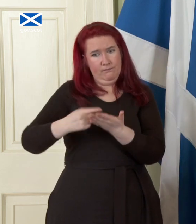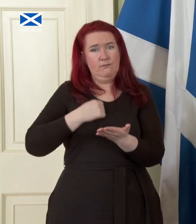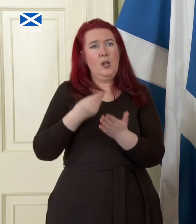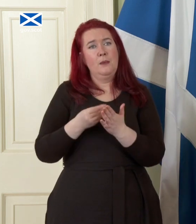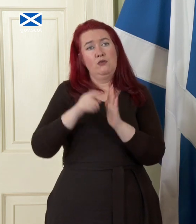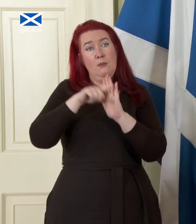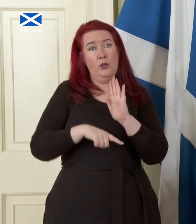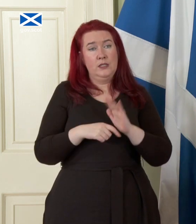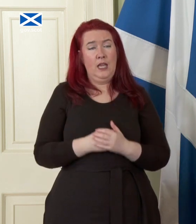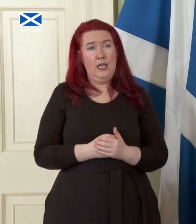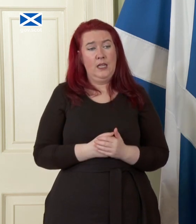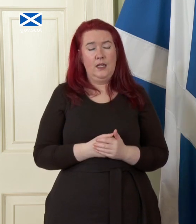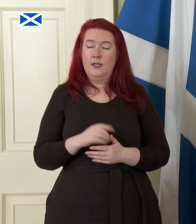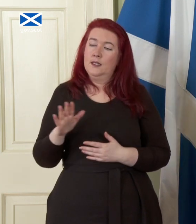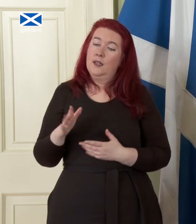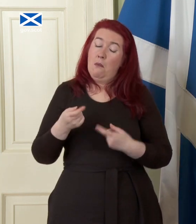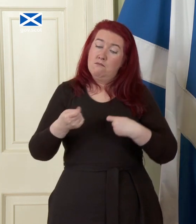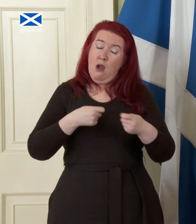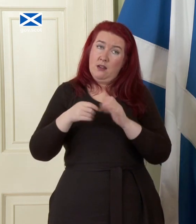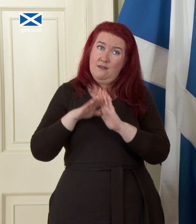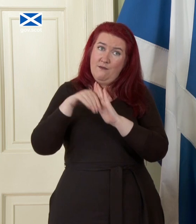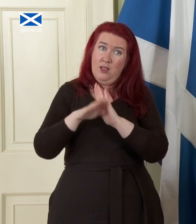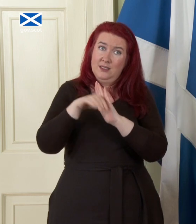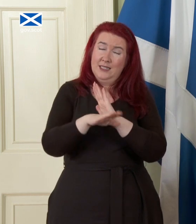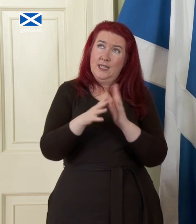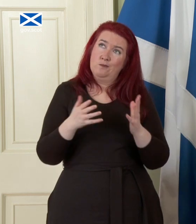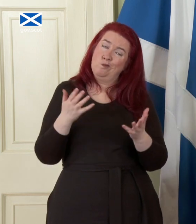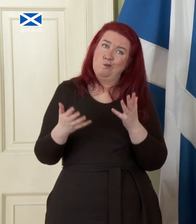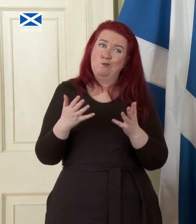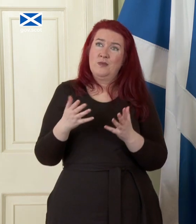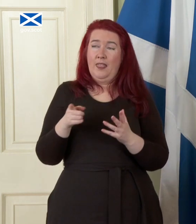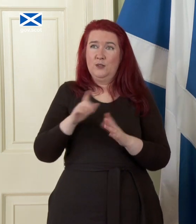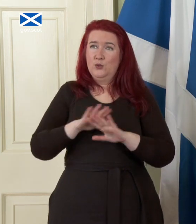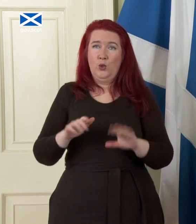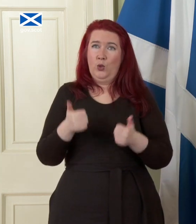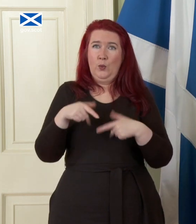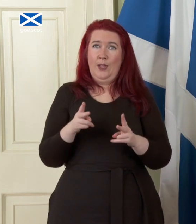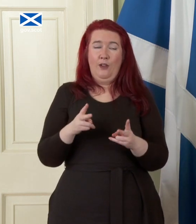sure uh Market volatility will be a particularly effective scare tactic for the the no campaign